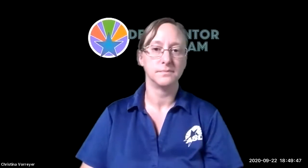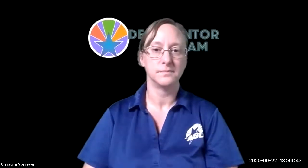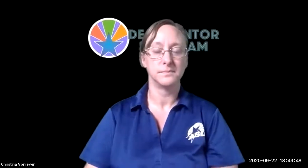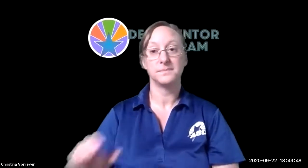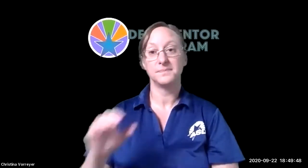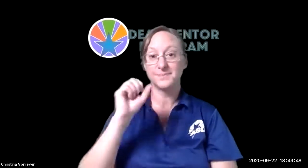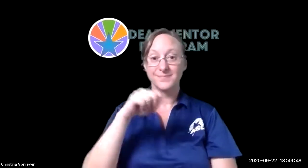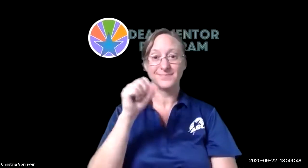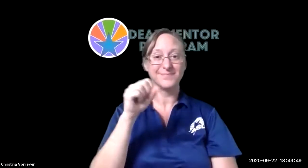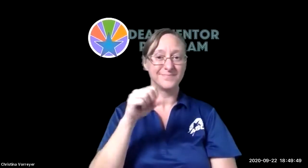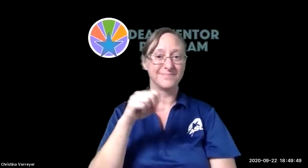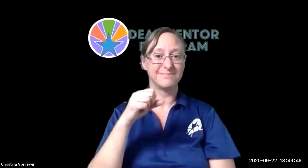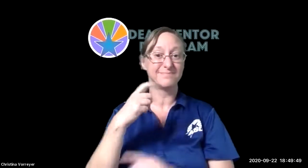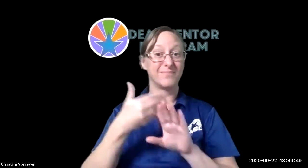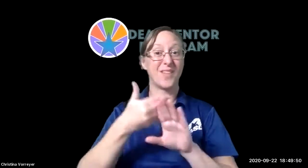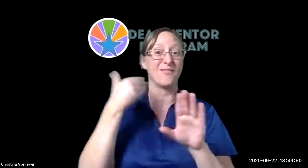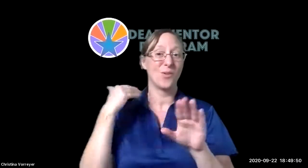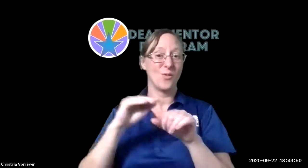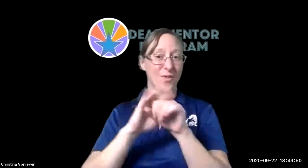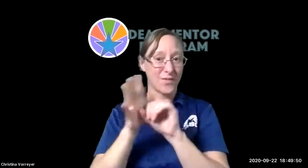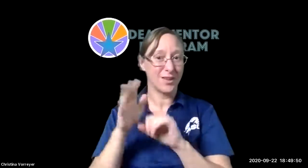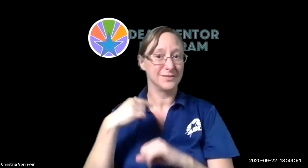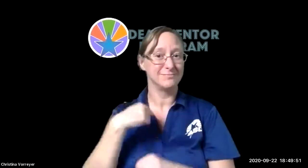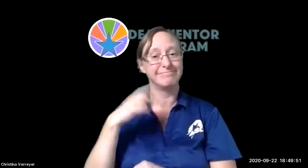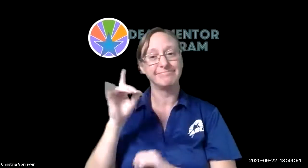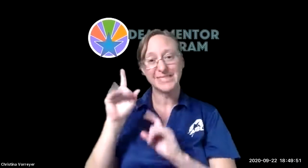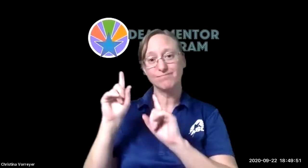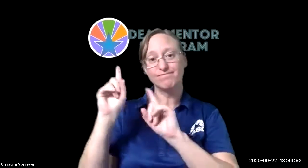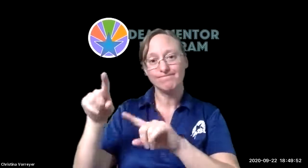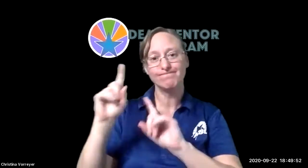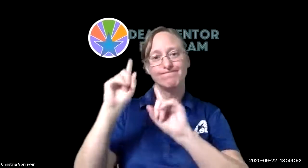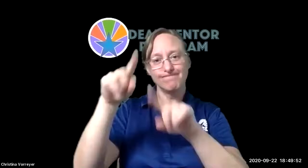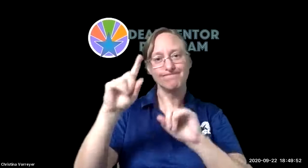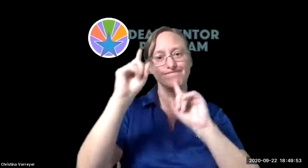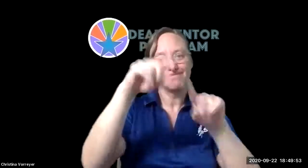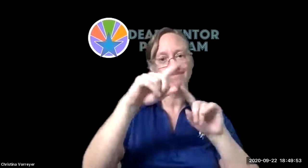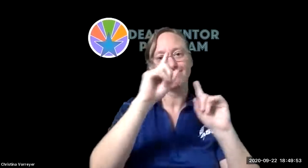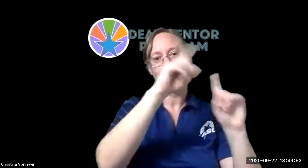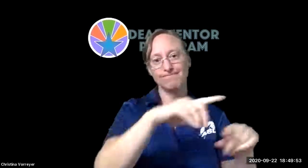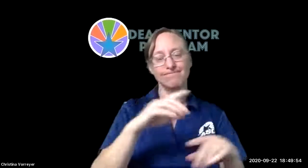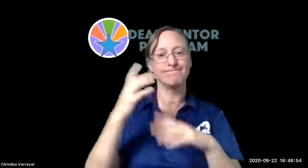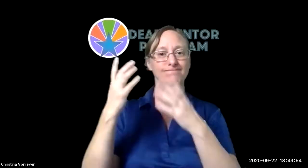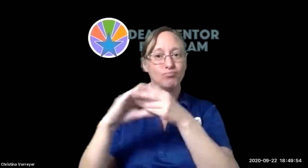okay yes um